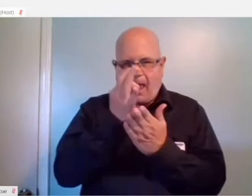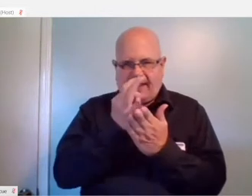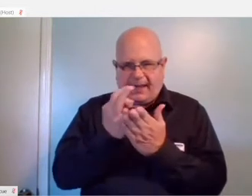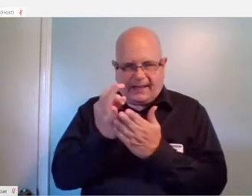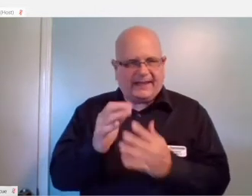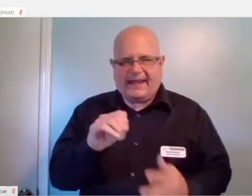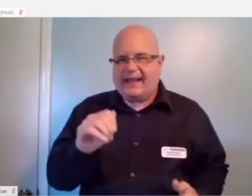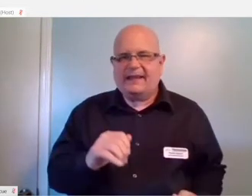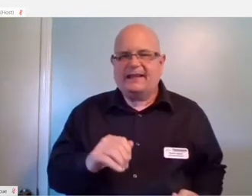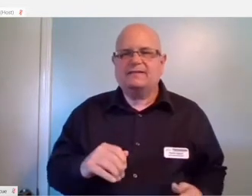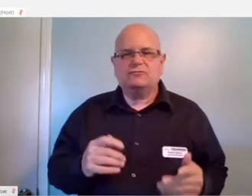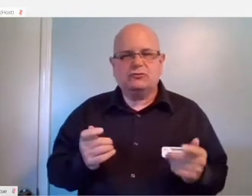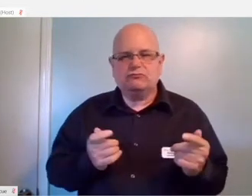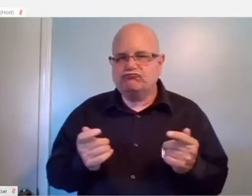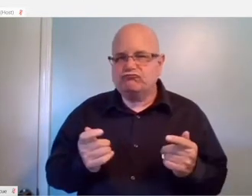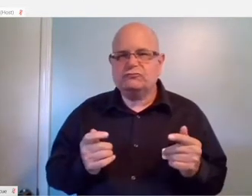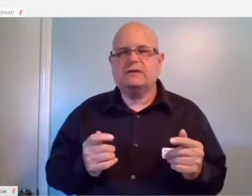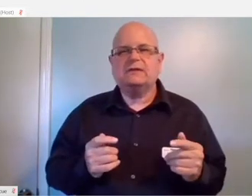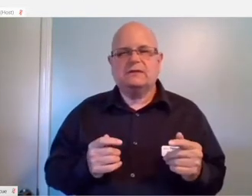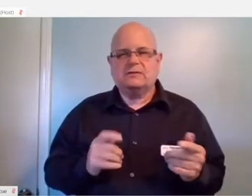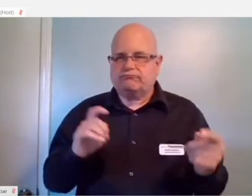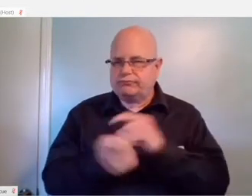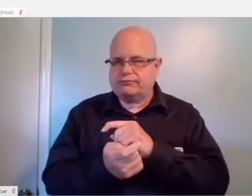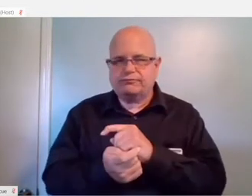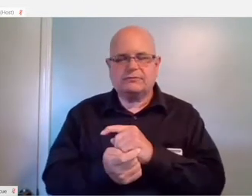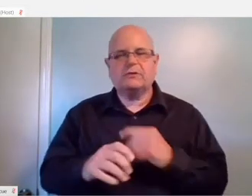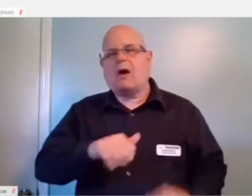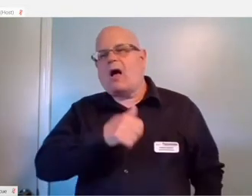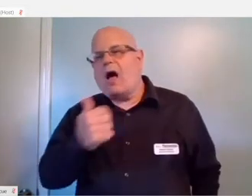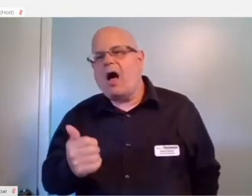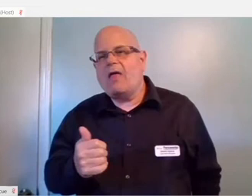inputs on the controller and remap it to any other button on the controller.